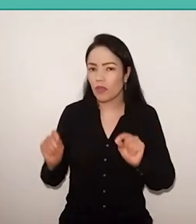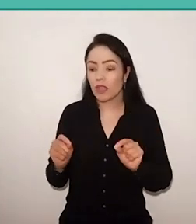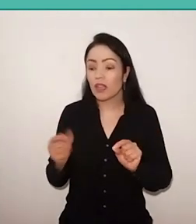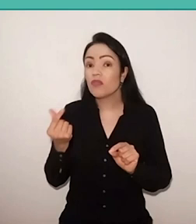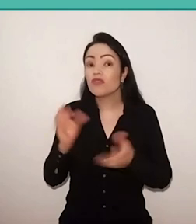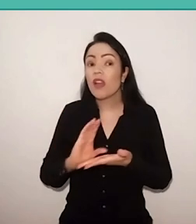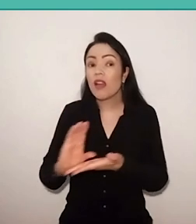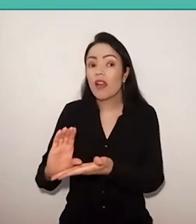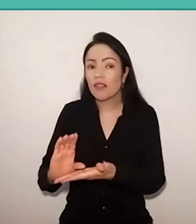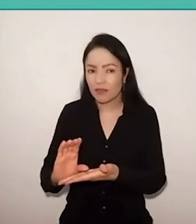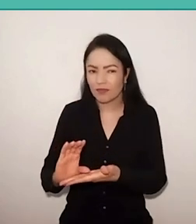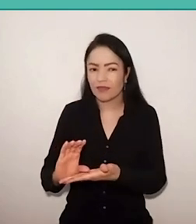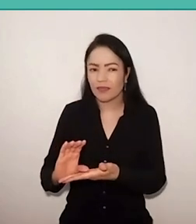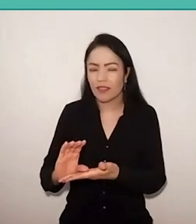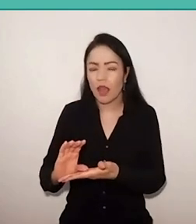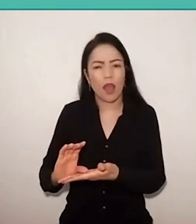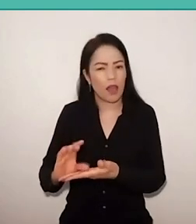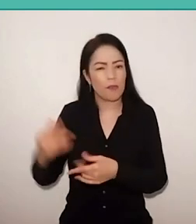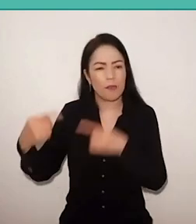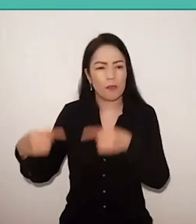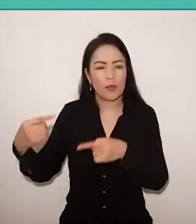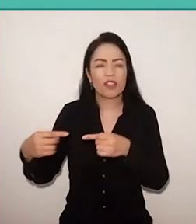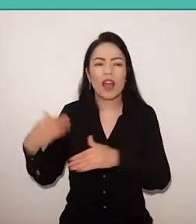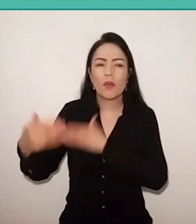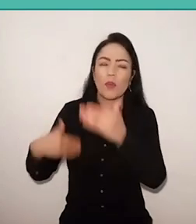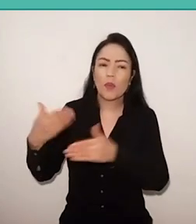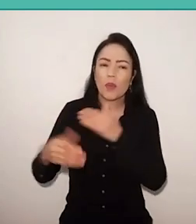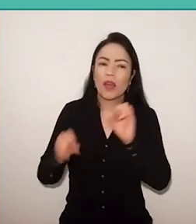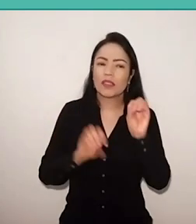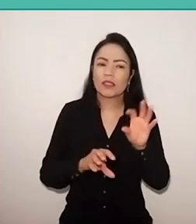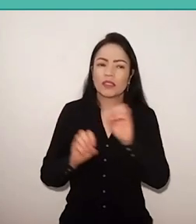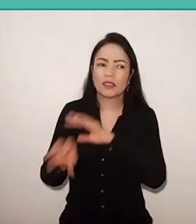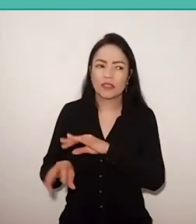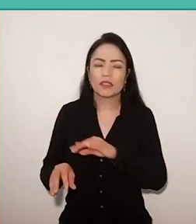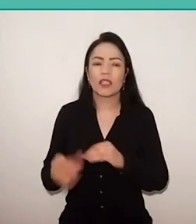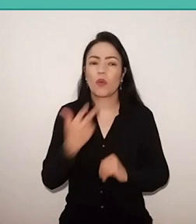So you have to politicize the teaching process French for refugees.